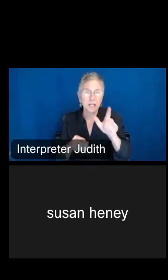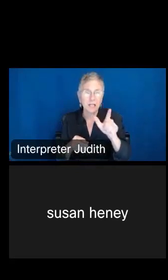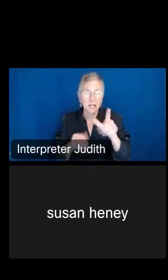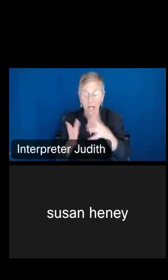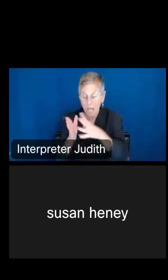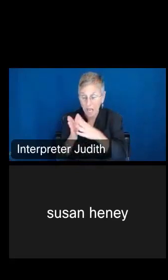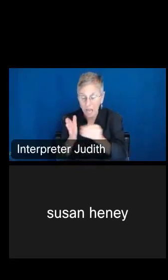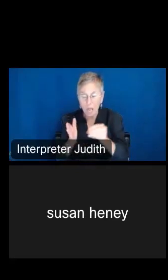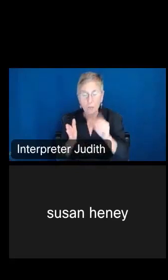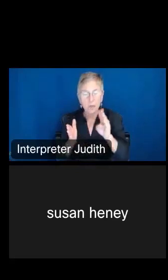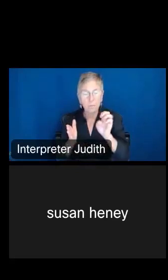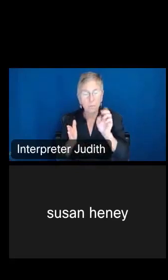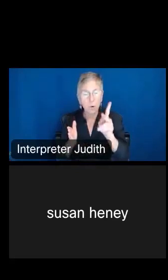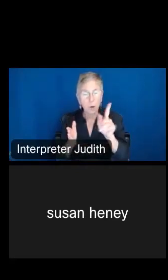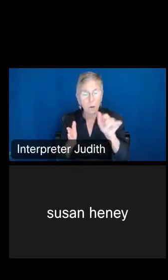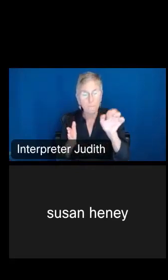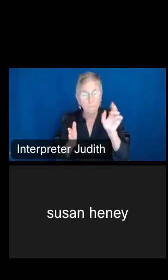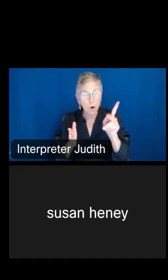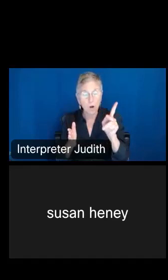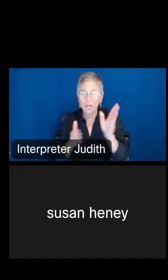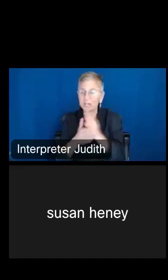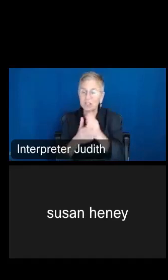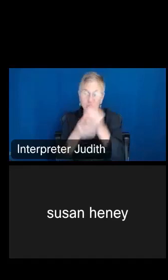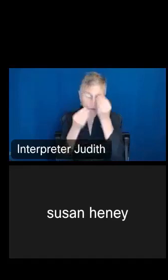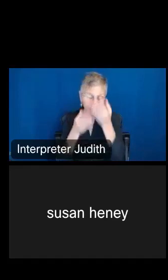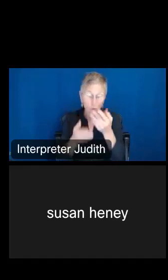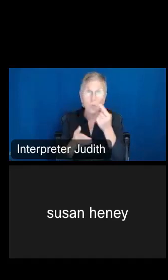share that information. One of the great things about both MDAT and